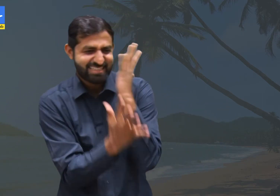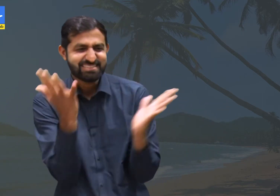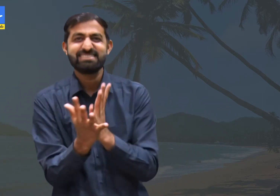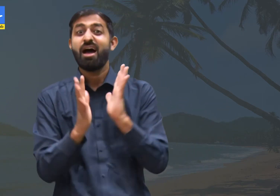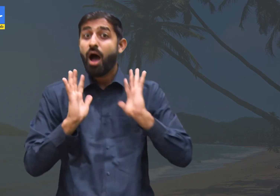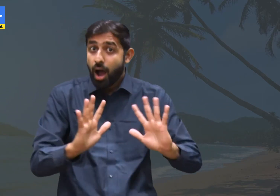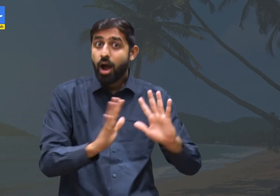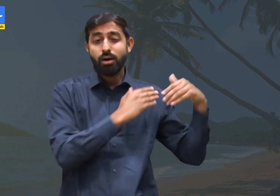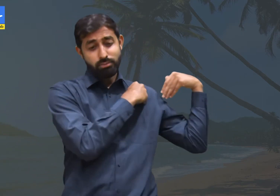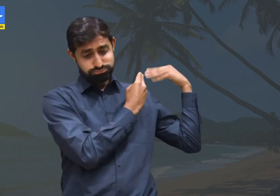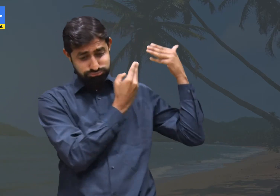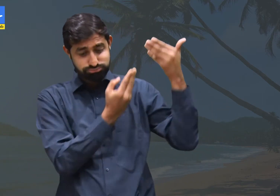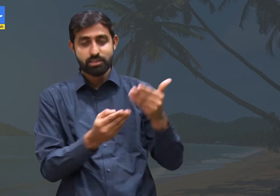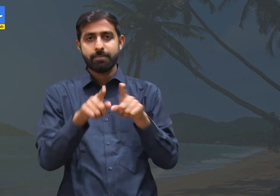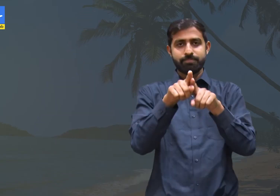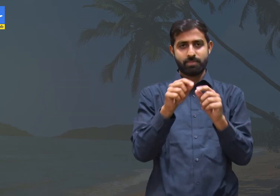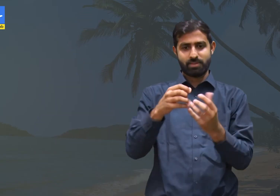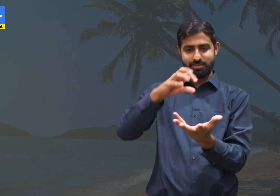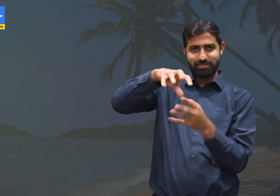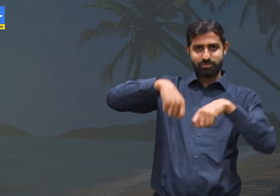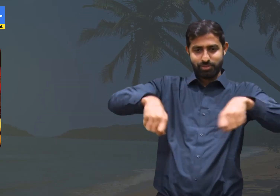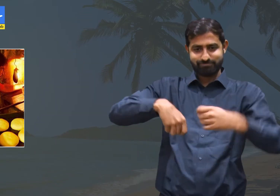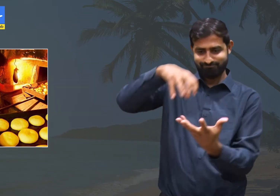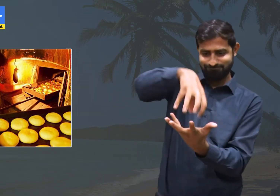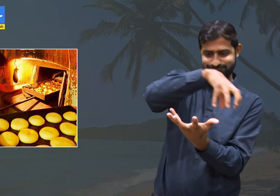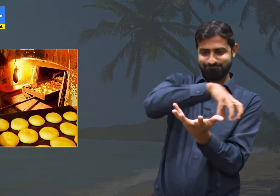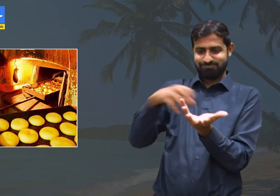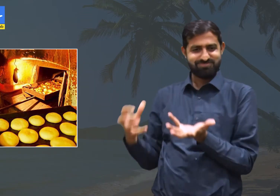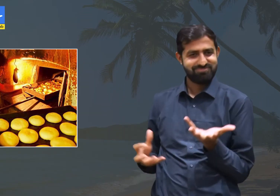have been used since age-old times.